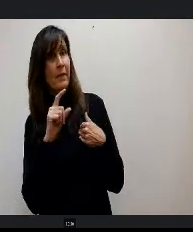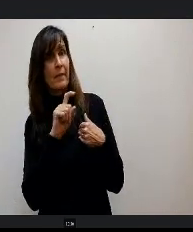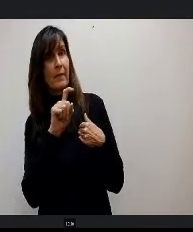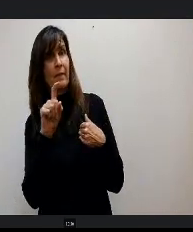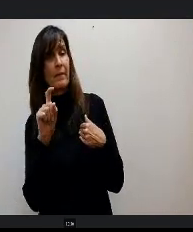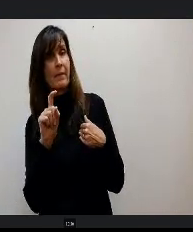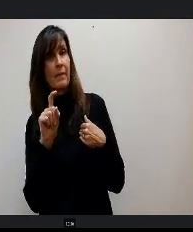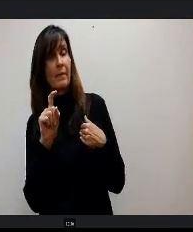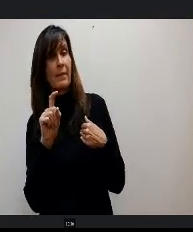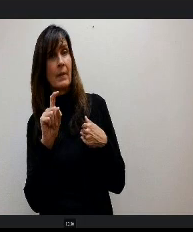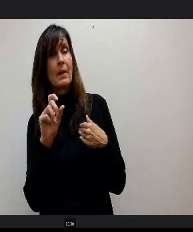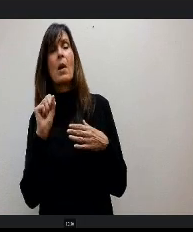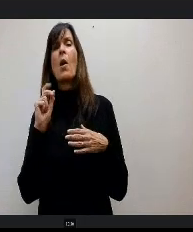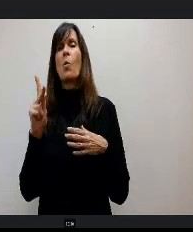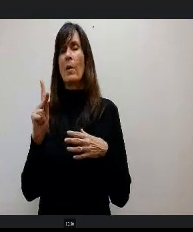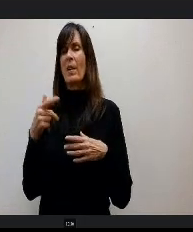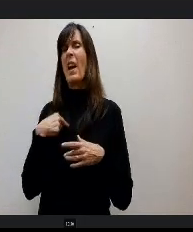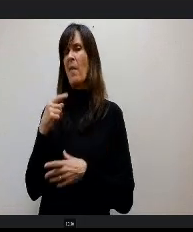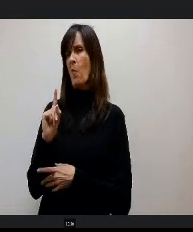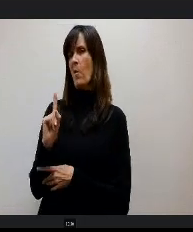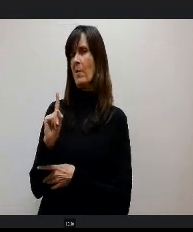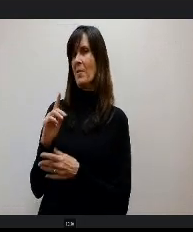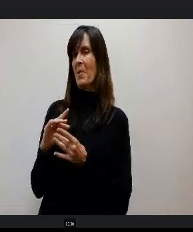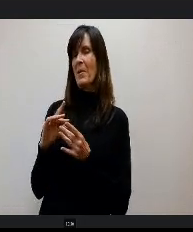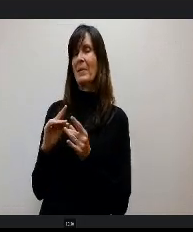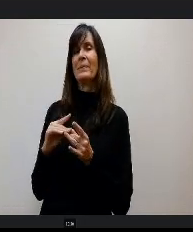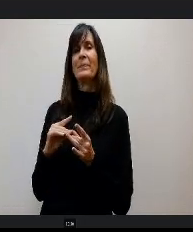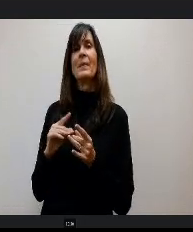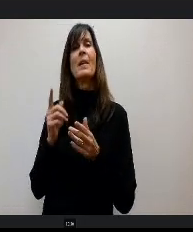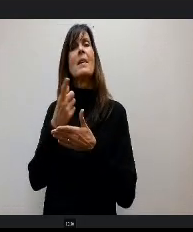OK, I just have one next Wednesday is